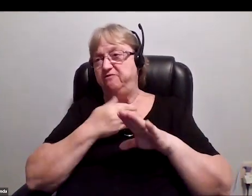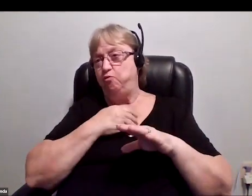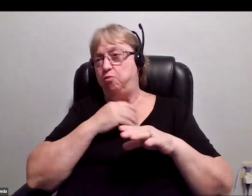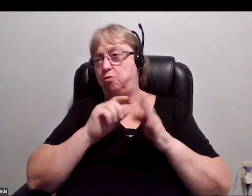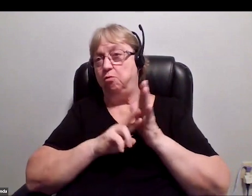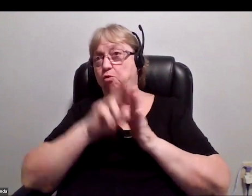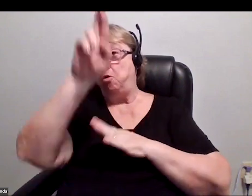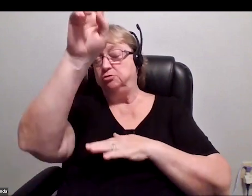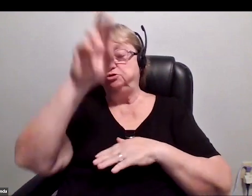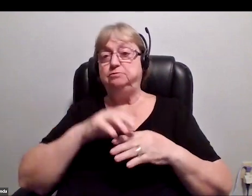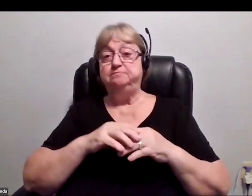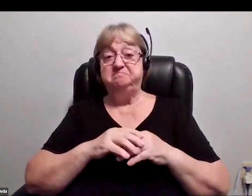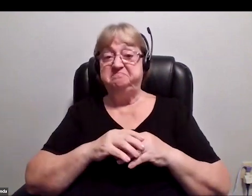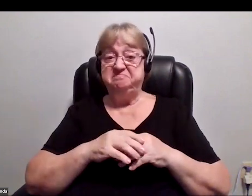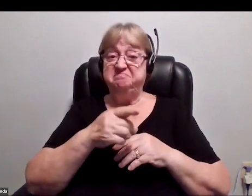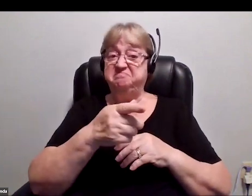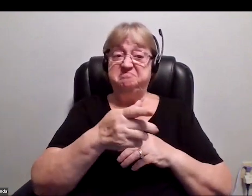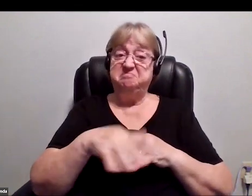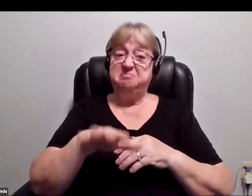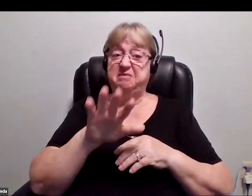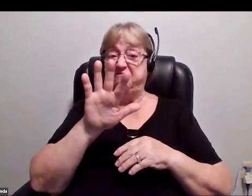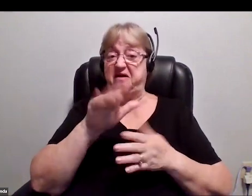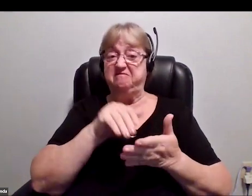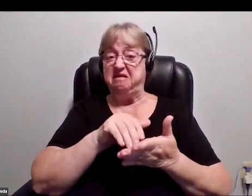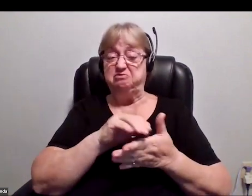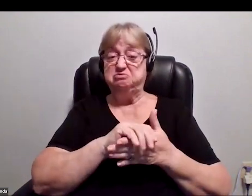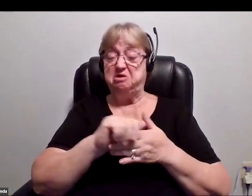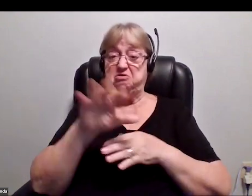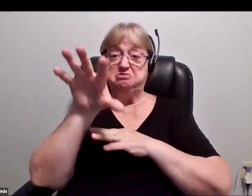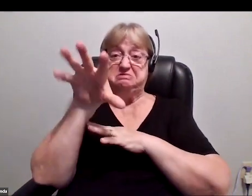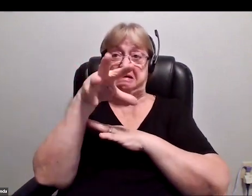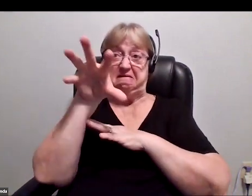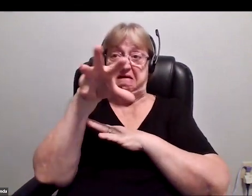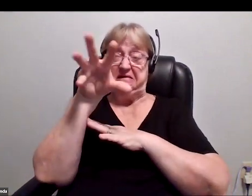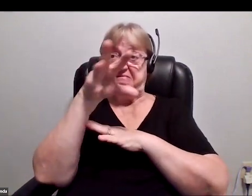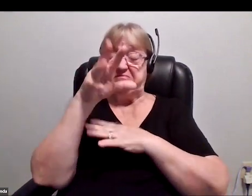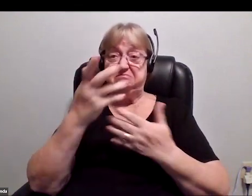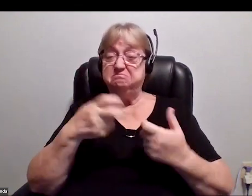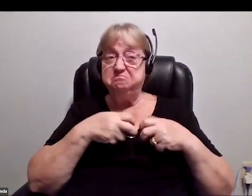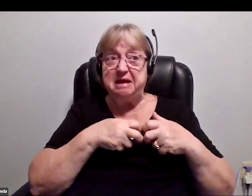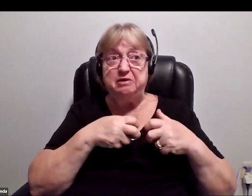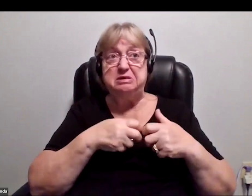This was a roughly $ 5,000 satellite, all told. The batteries and the CubeSat shell